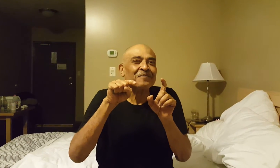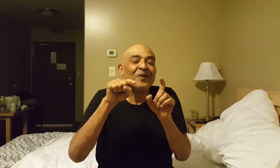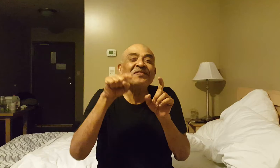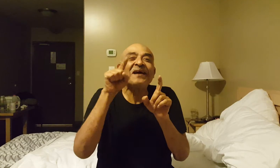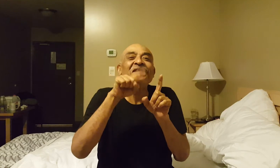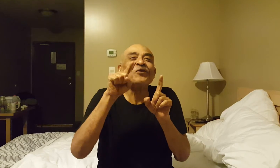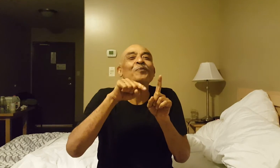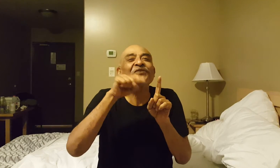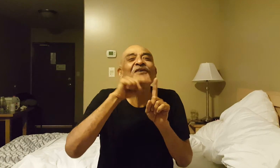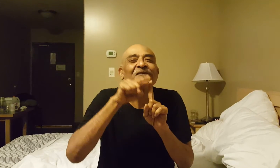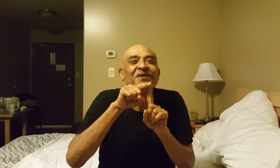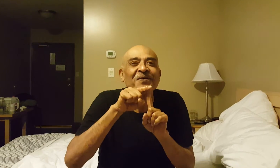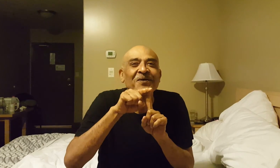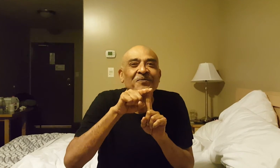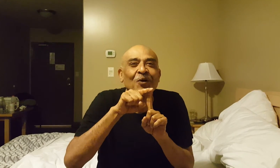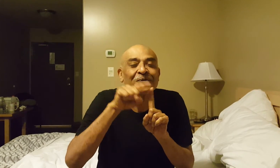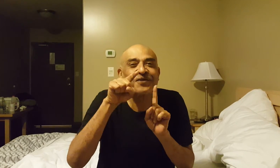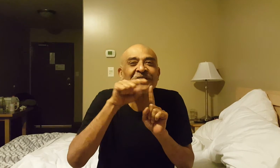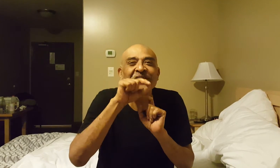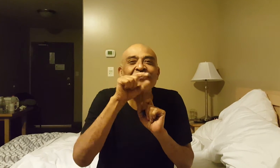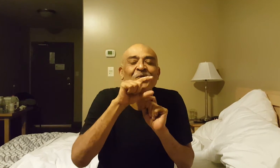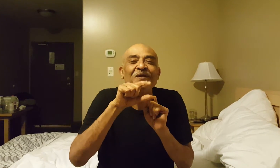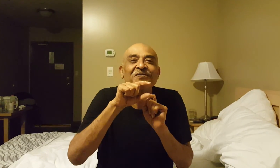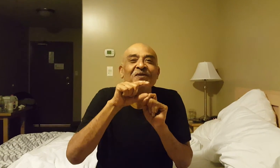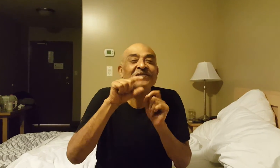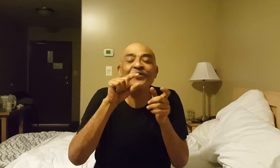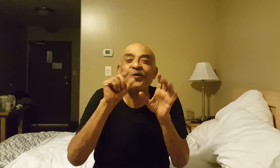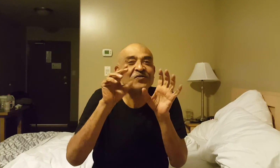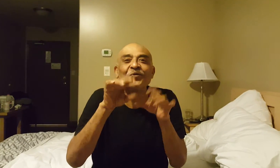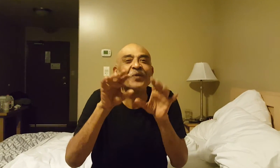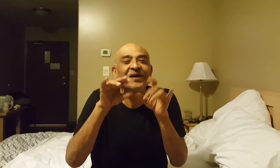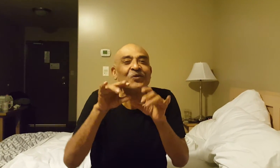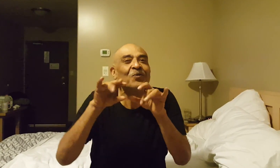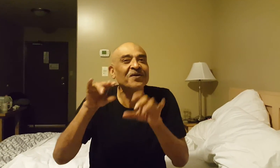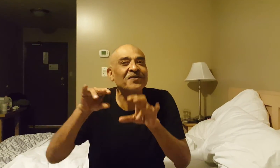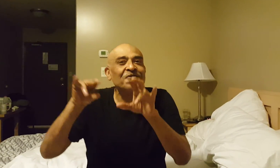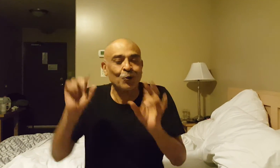When there is an observer observing things between the screens it goes to where you want it to,